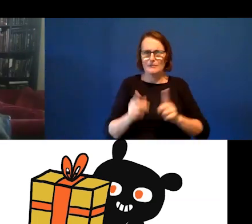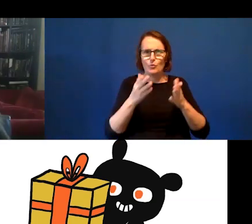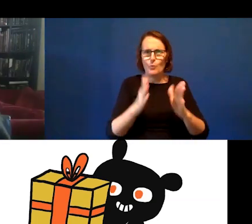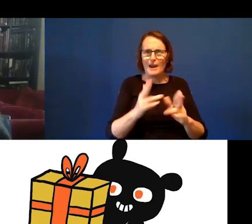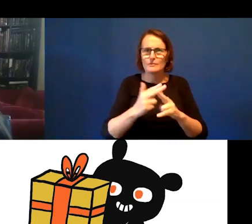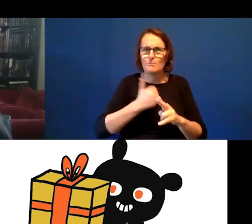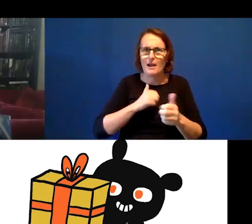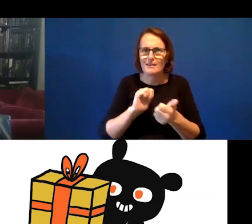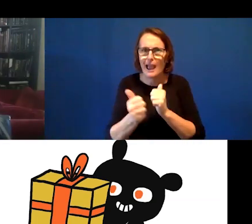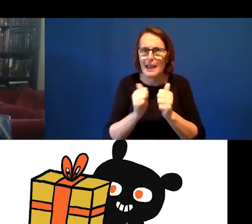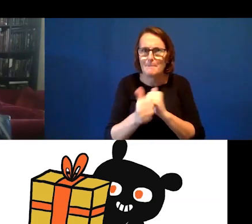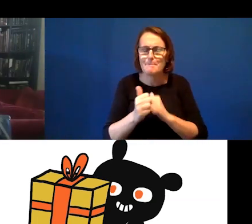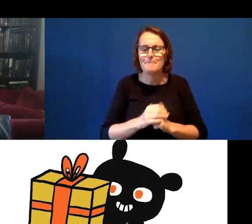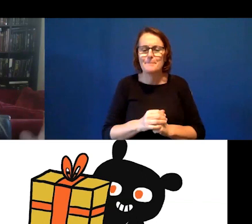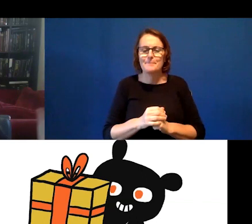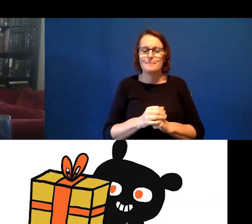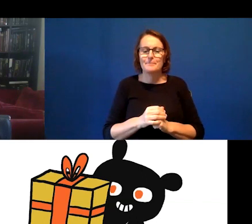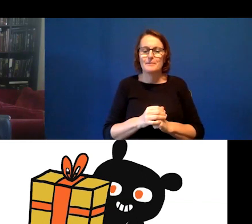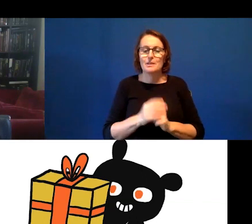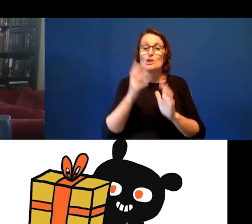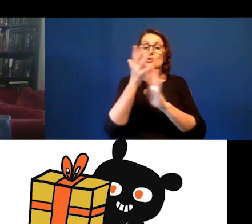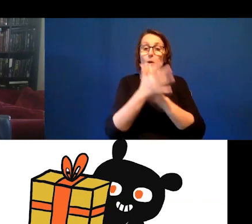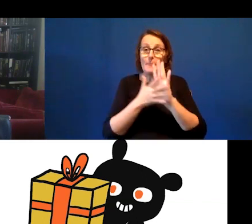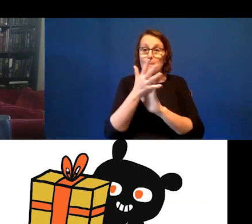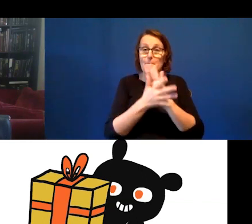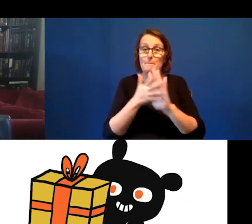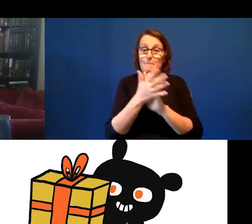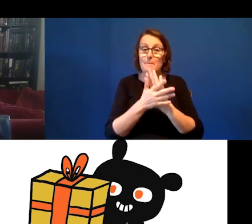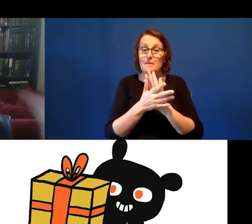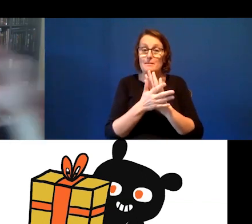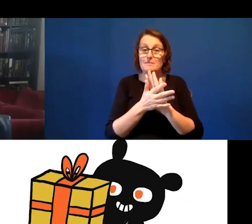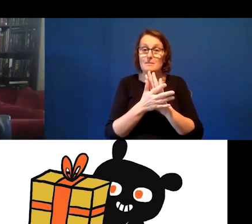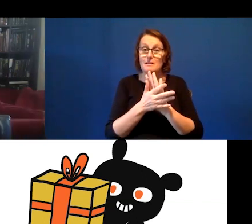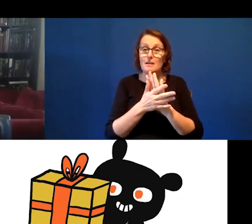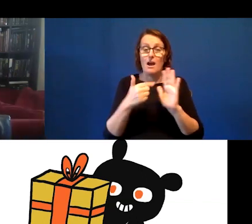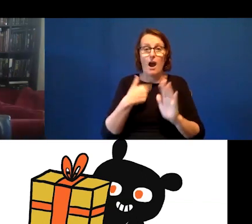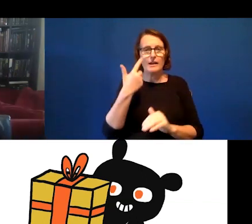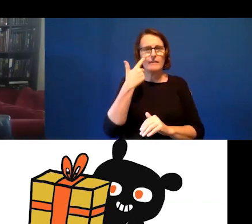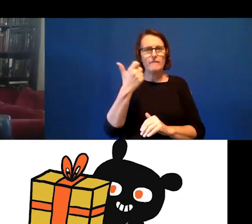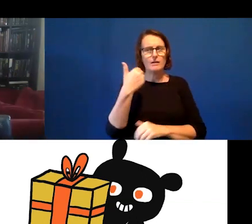through that process, I discover things that I need to include when I